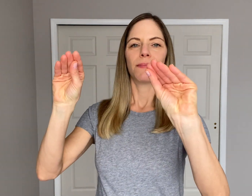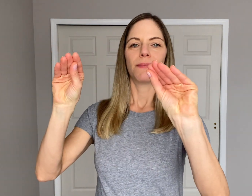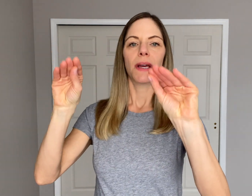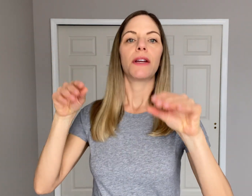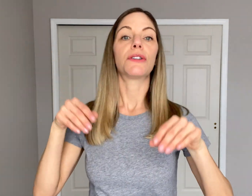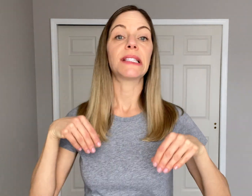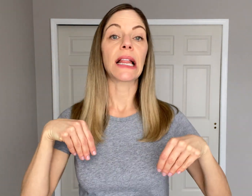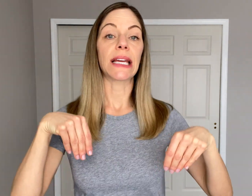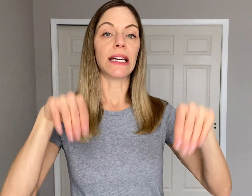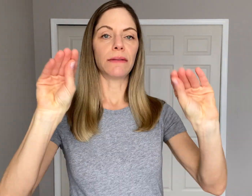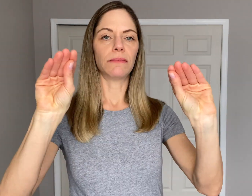You're selling it.